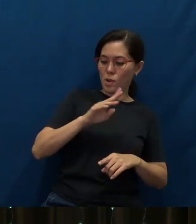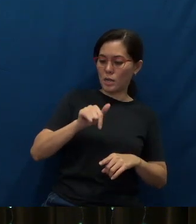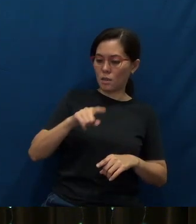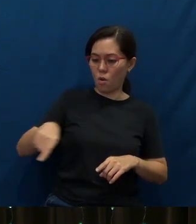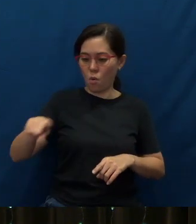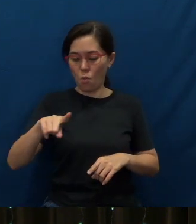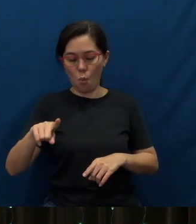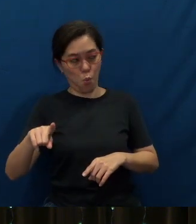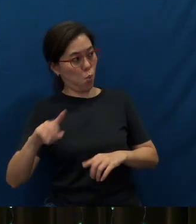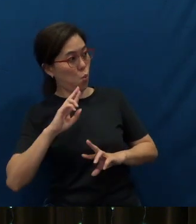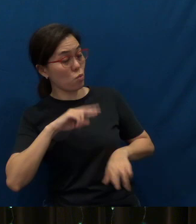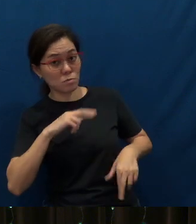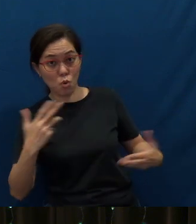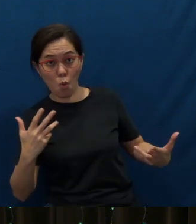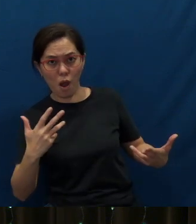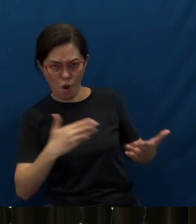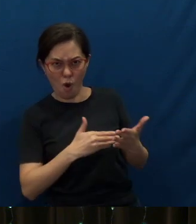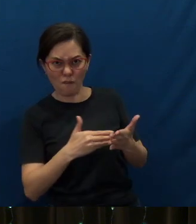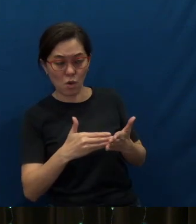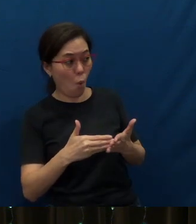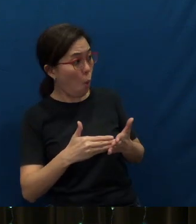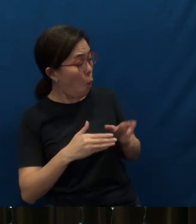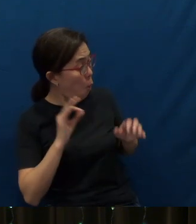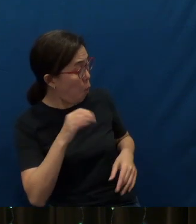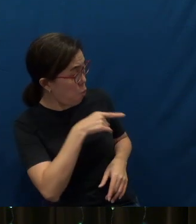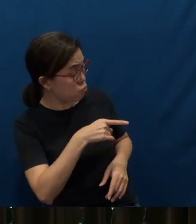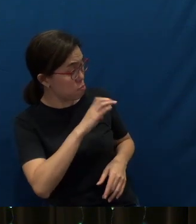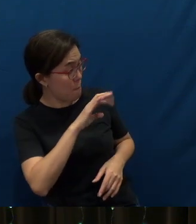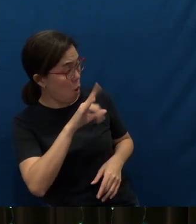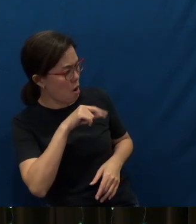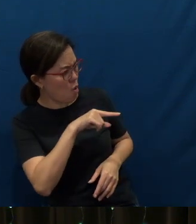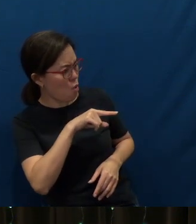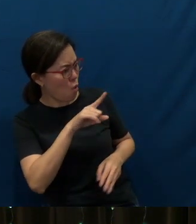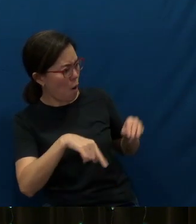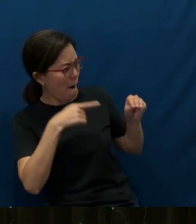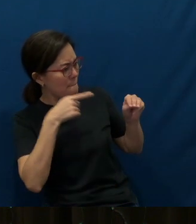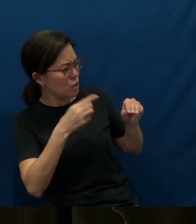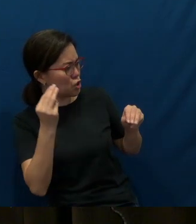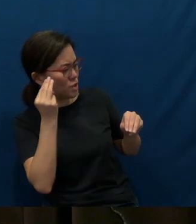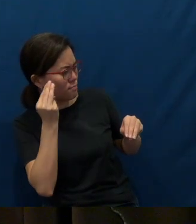And the reaction that you often get is this: “Oh, you're from Bartley! You are a missionary-minded church.